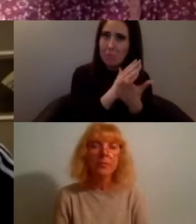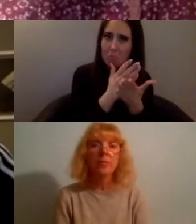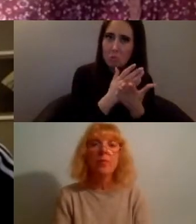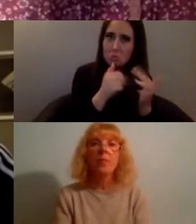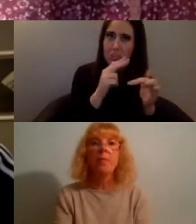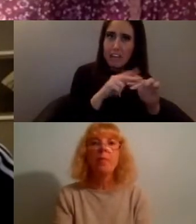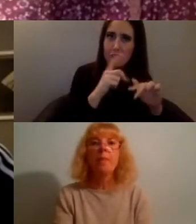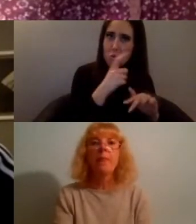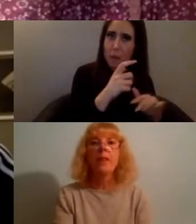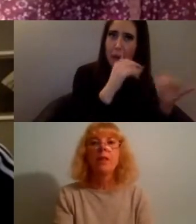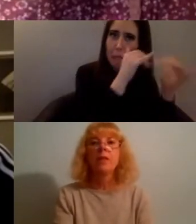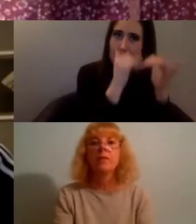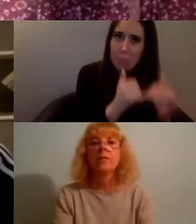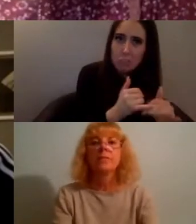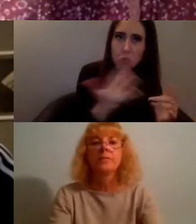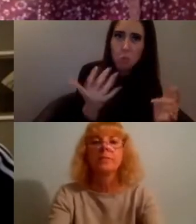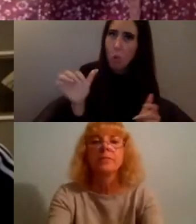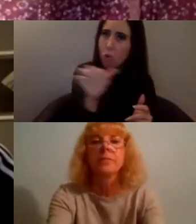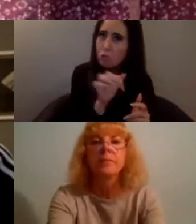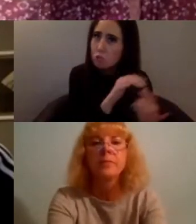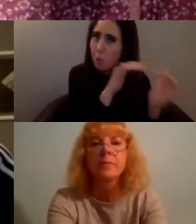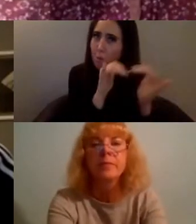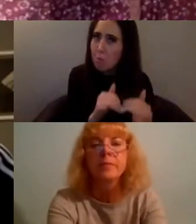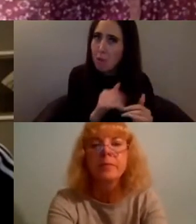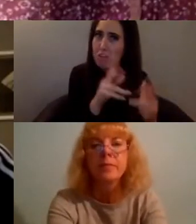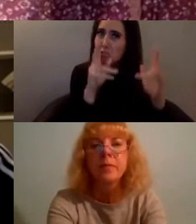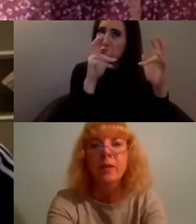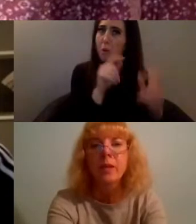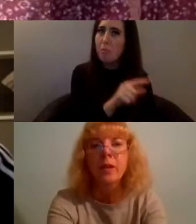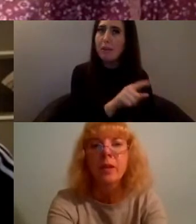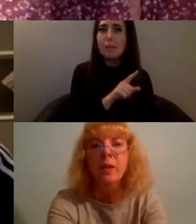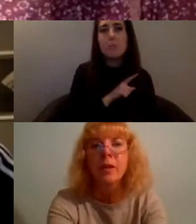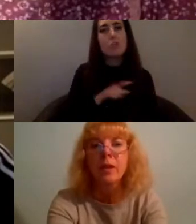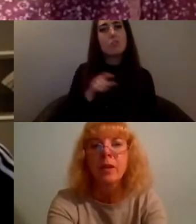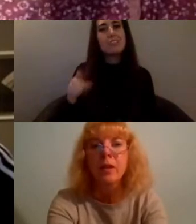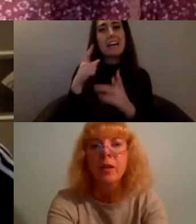something about that or something for me feels like that data should not be